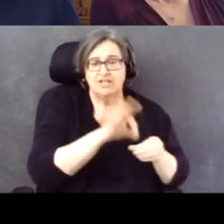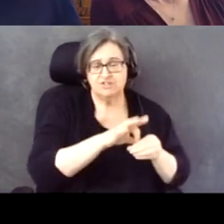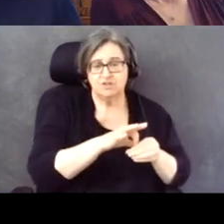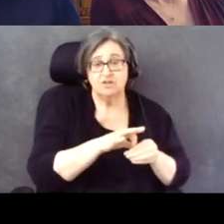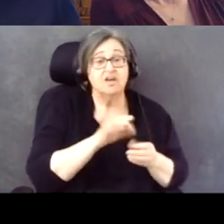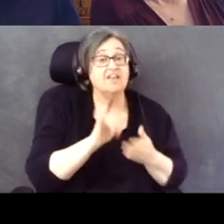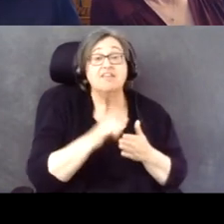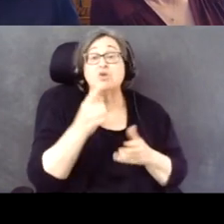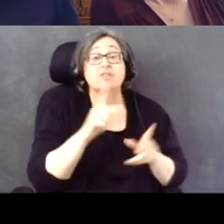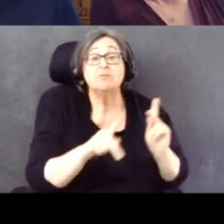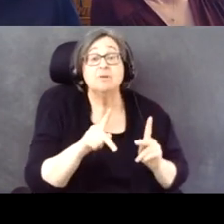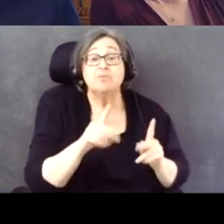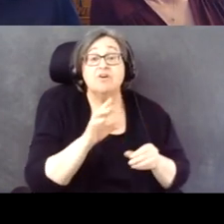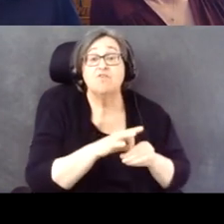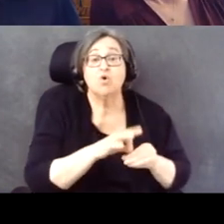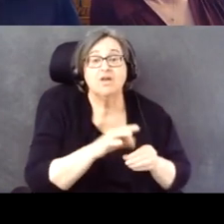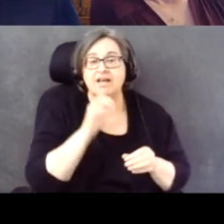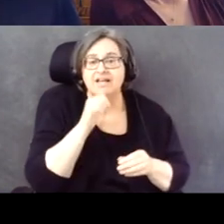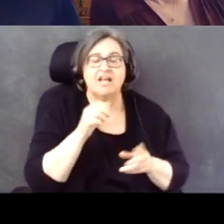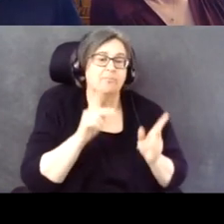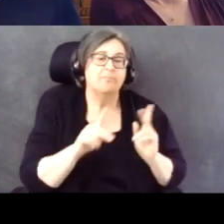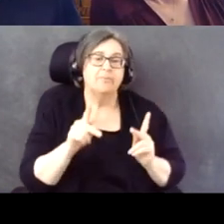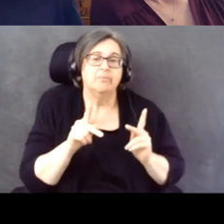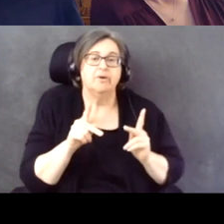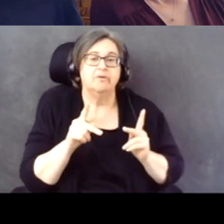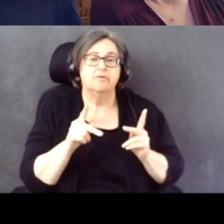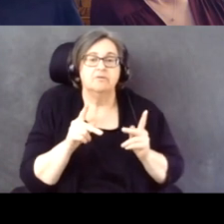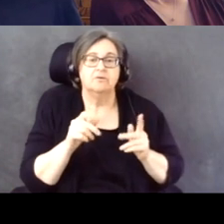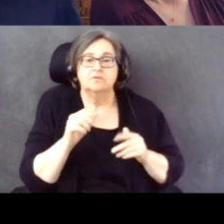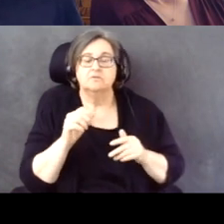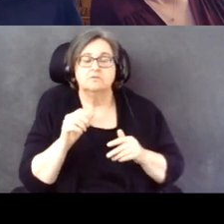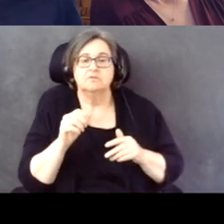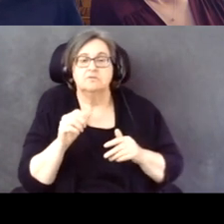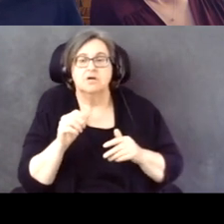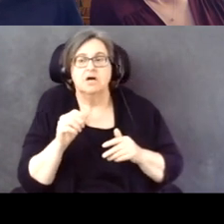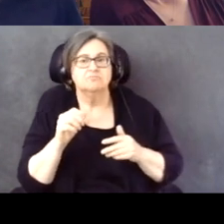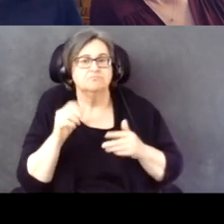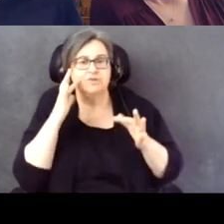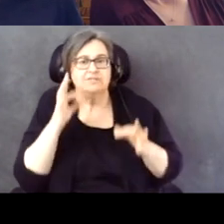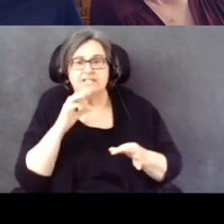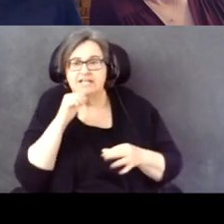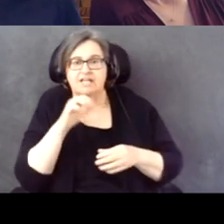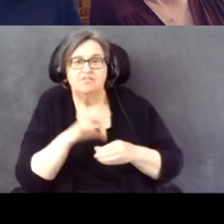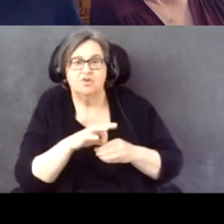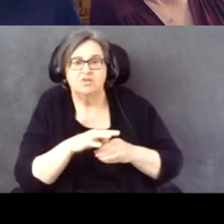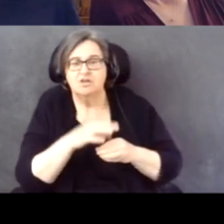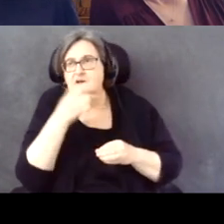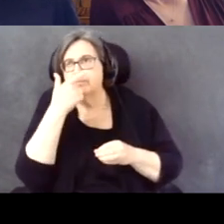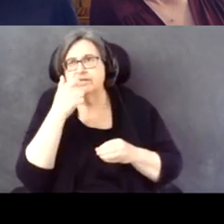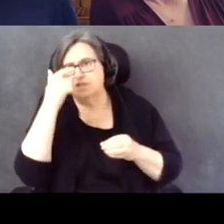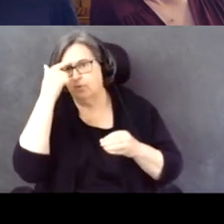This is not people who may have not voted because of expecting some kind of difficulties.